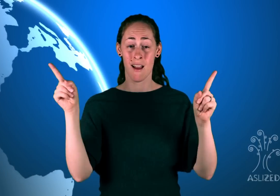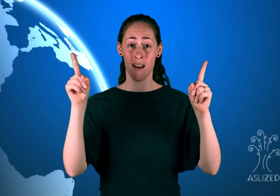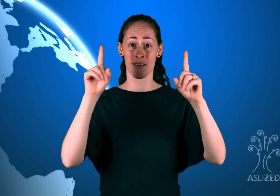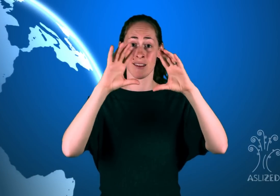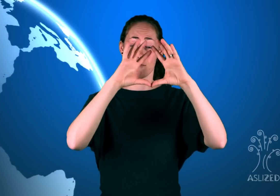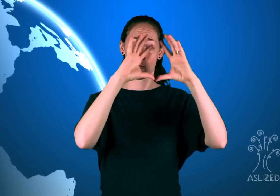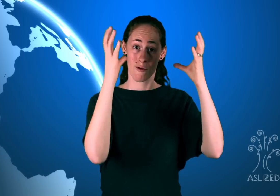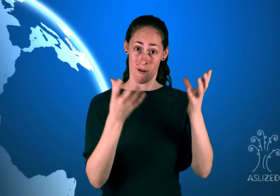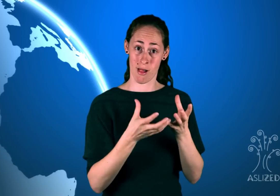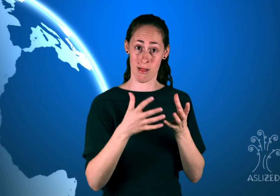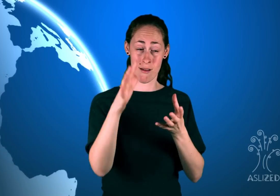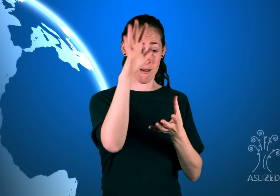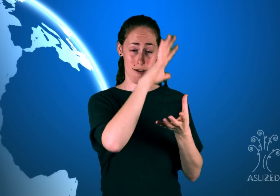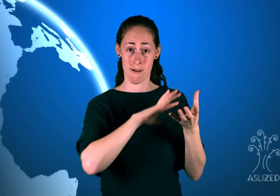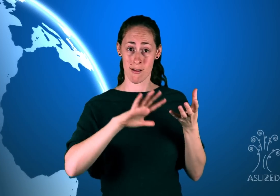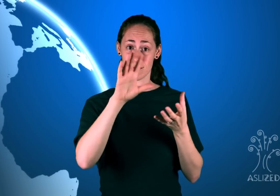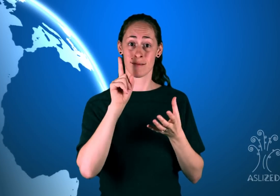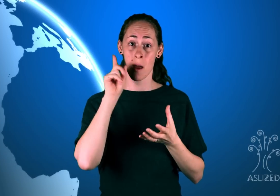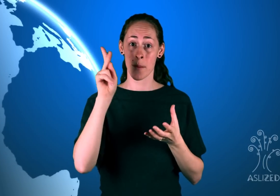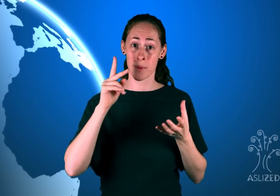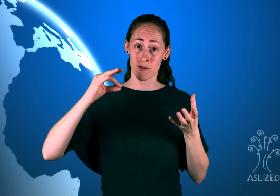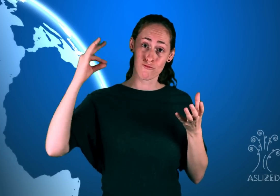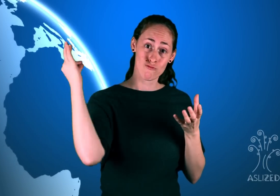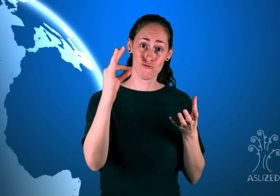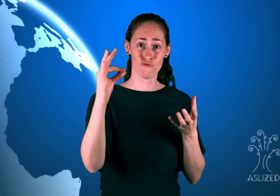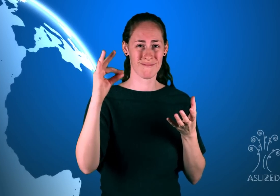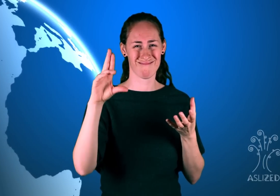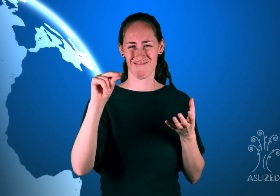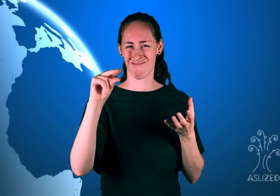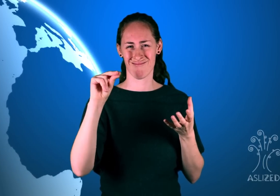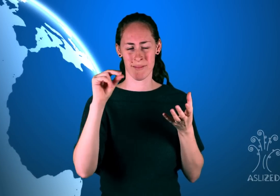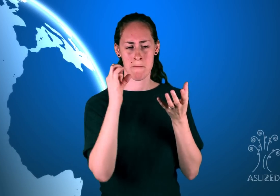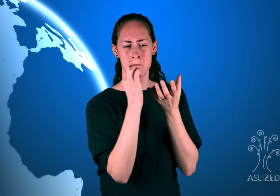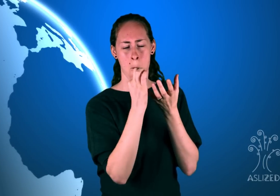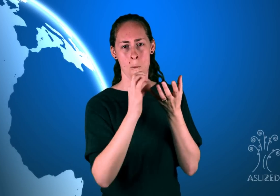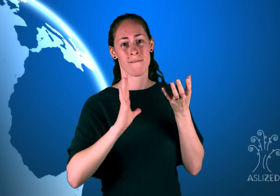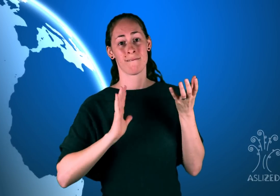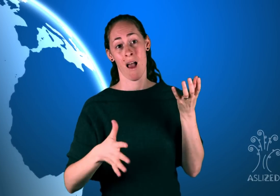not all of their experiences are the same, only a small fraction have a positive experience. I will